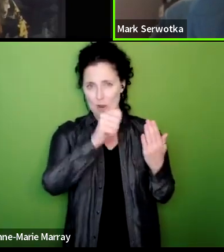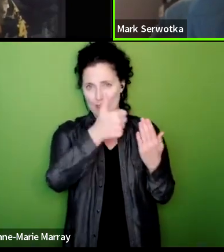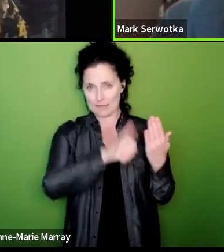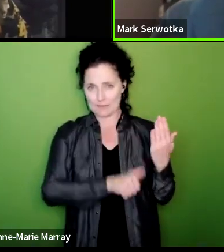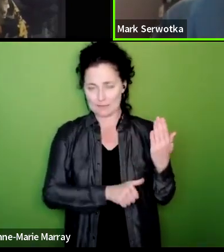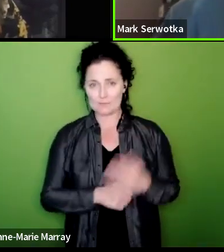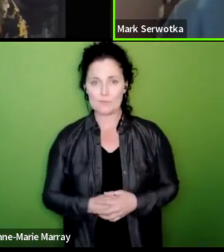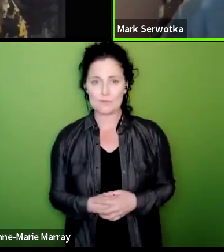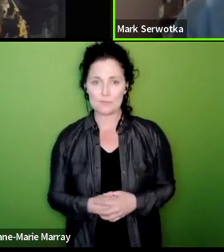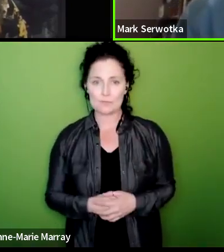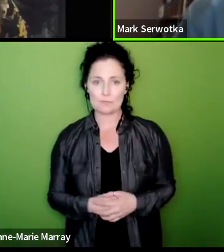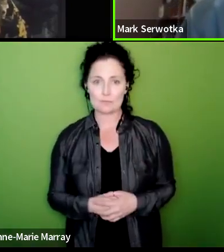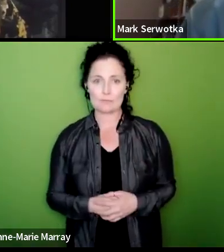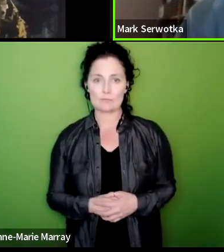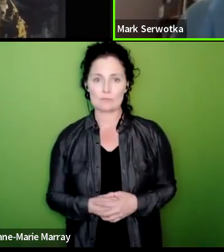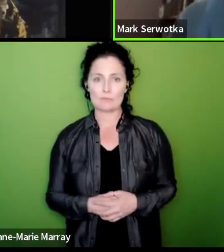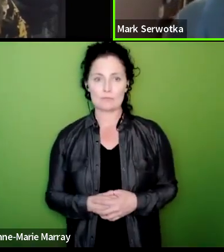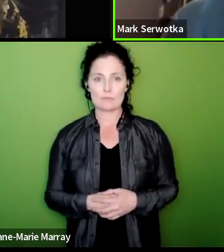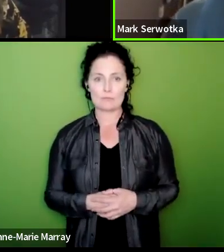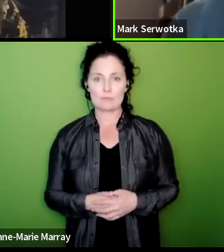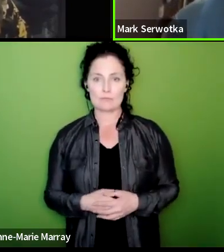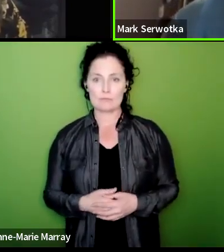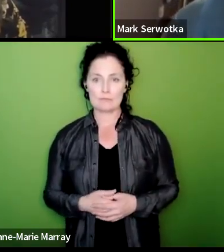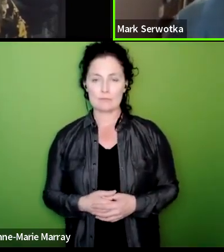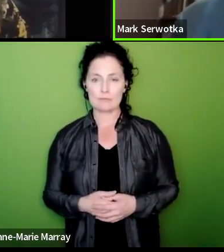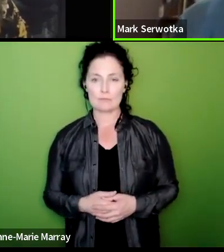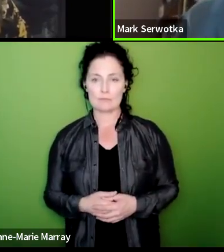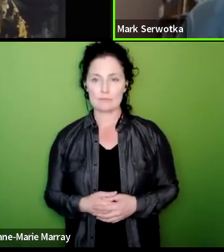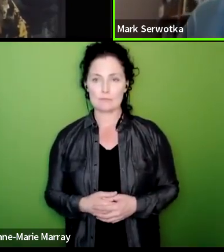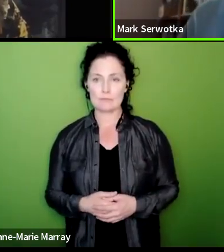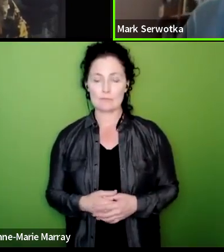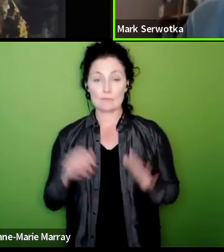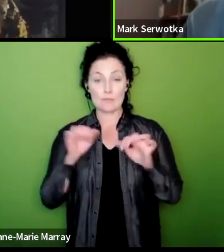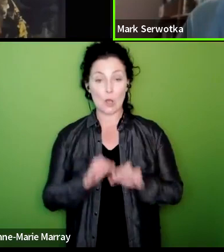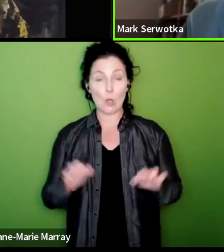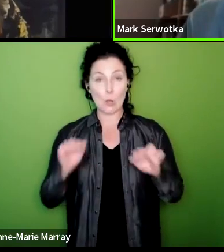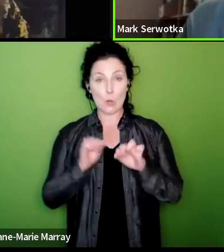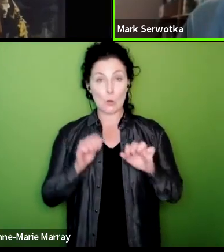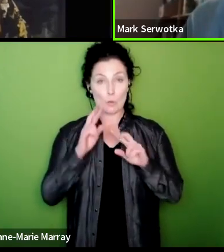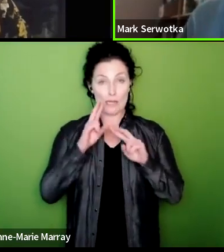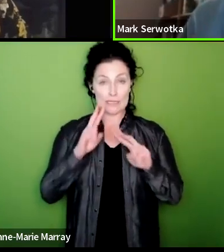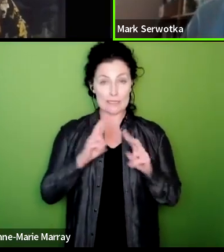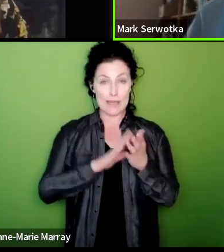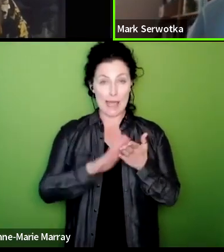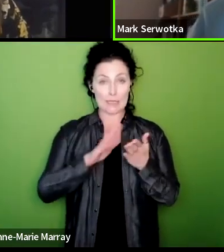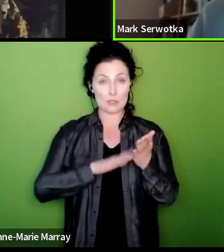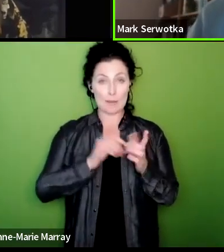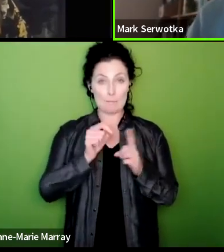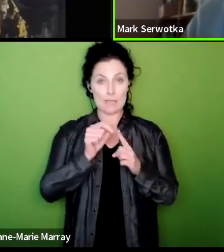um and I am uh I'm just waiting to find out about the HMPPO so somebody can text me that information